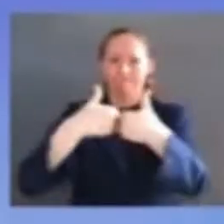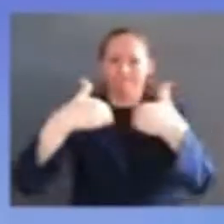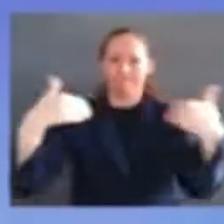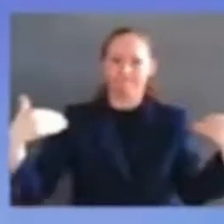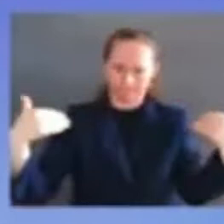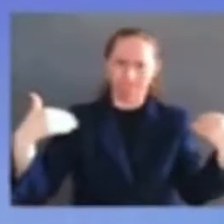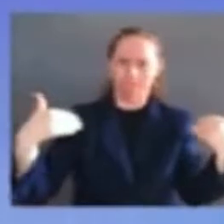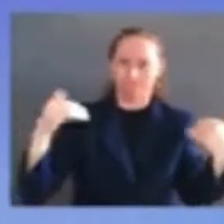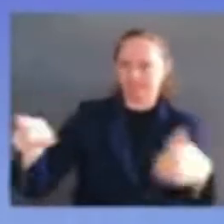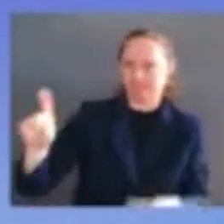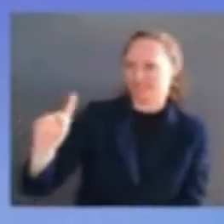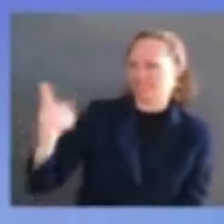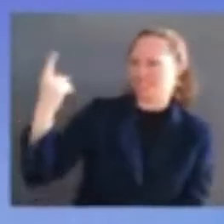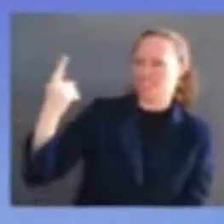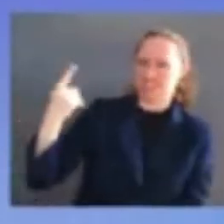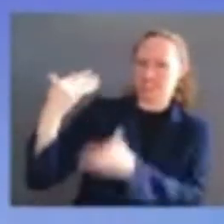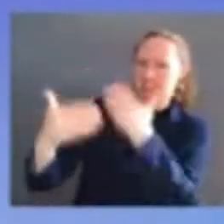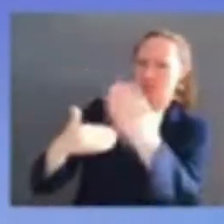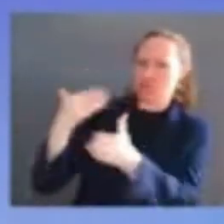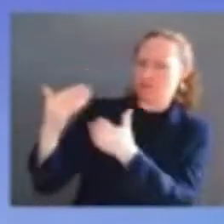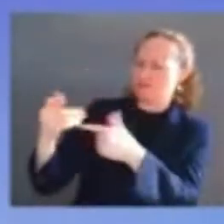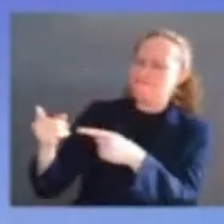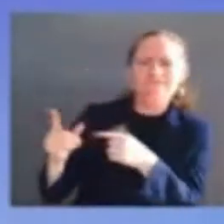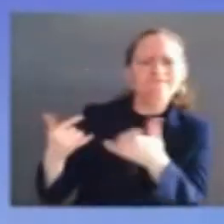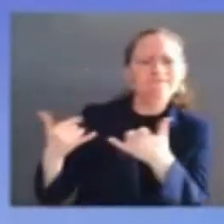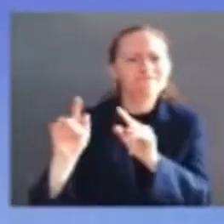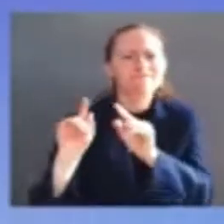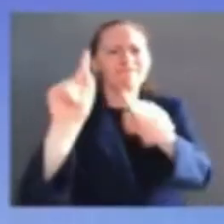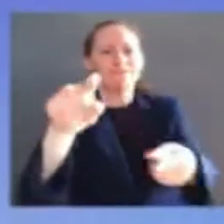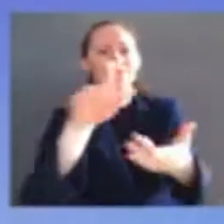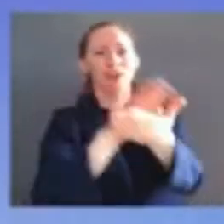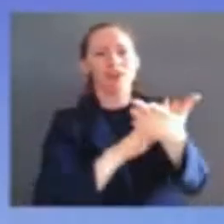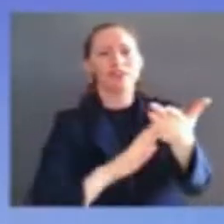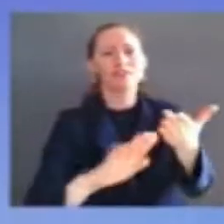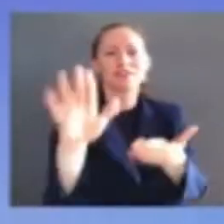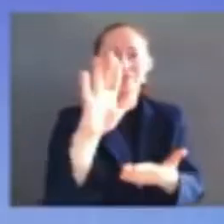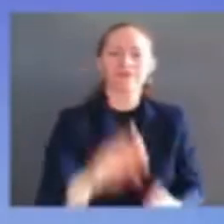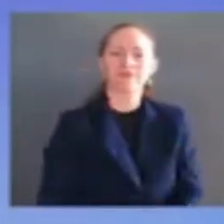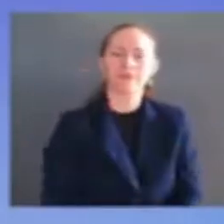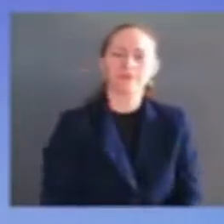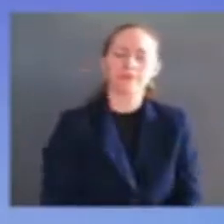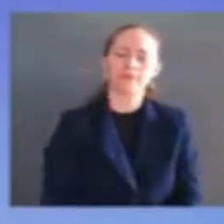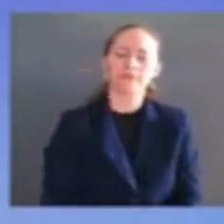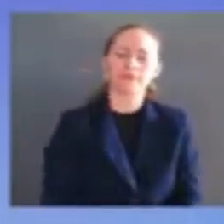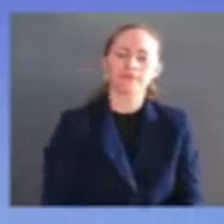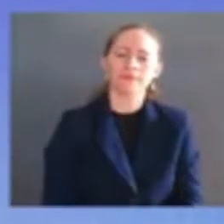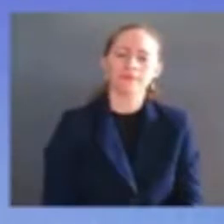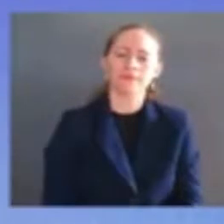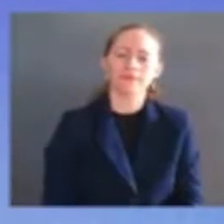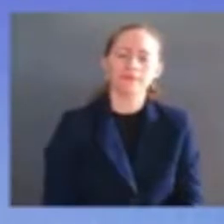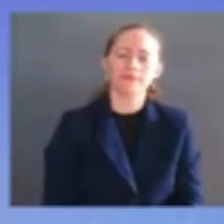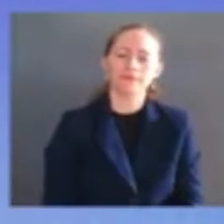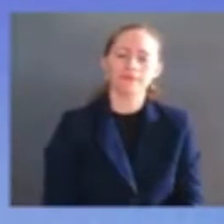ever buoyed by the leadership of generations past who helped to light the way dr martin